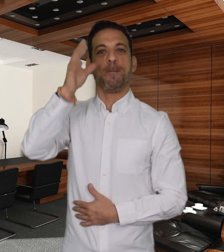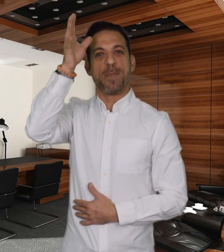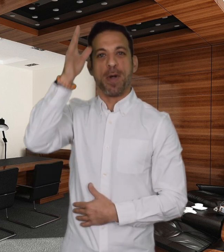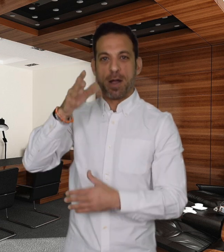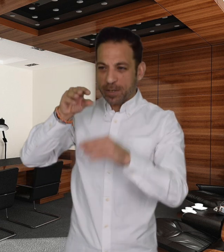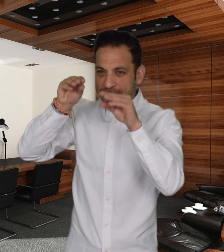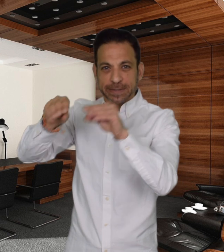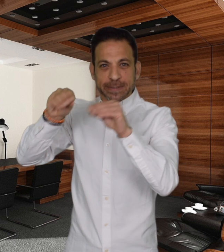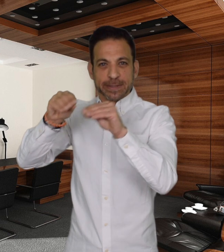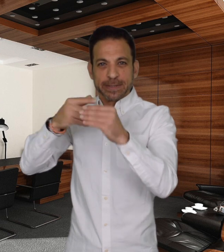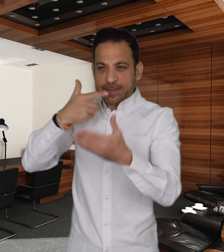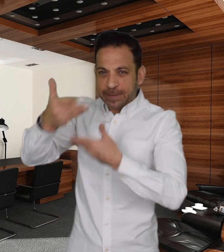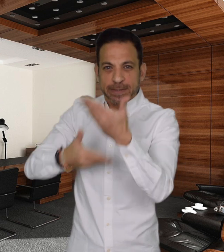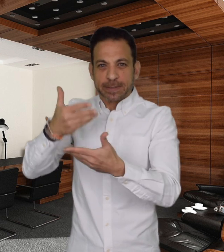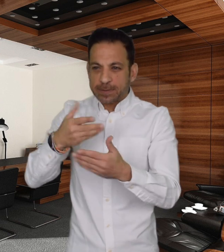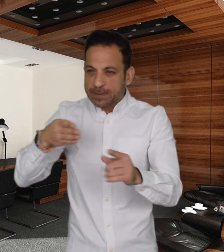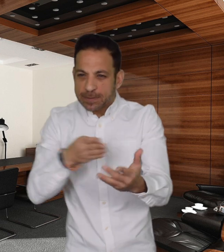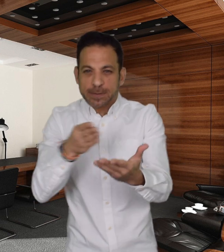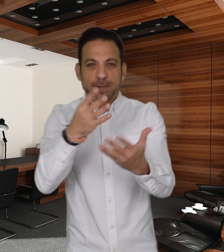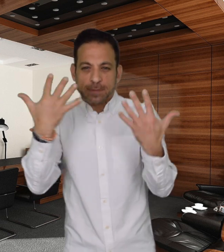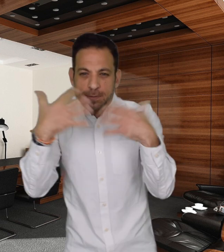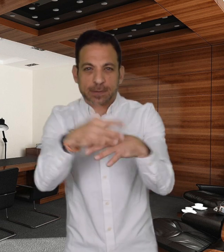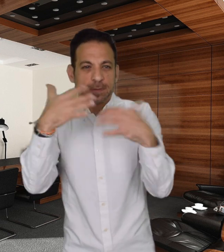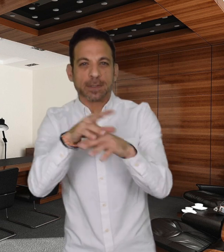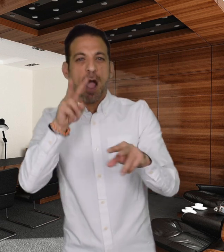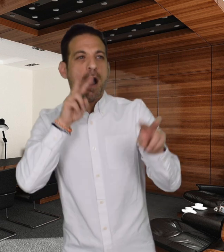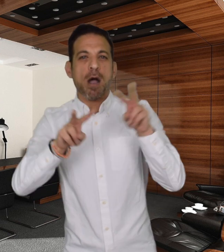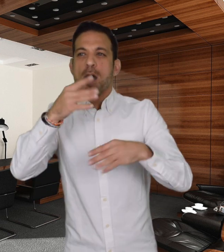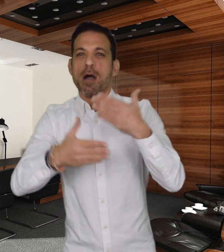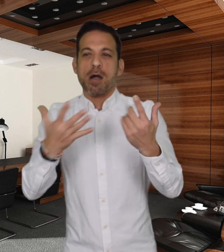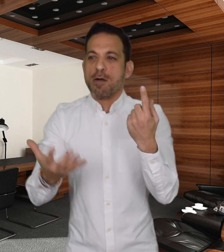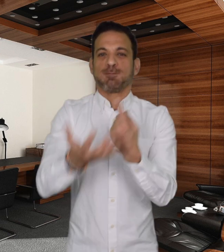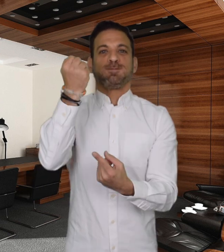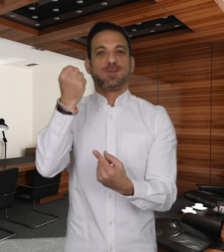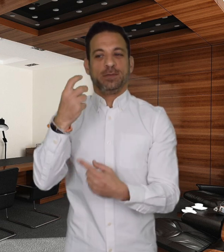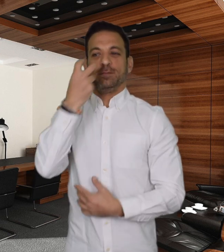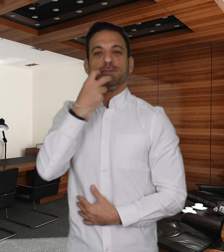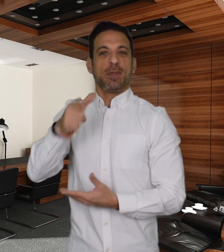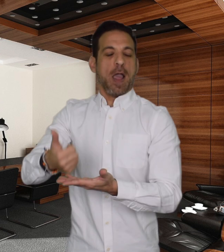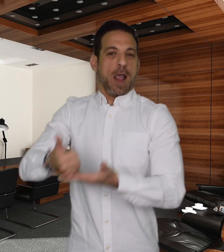to successfully go through mainstream school. However,